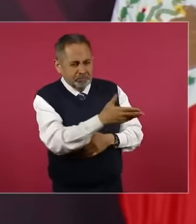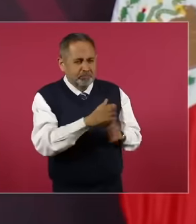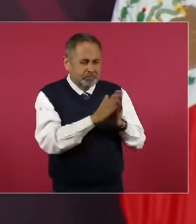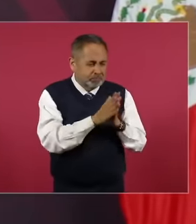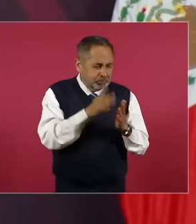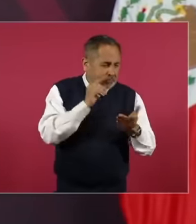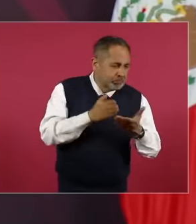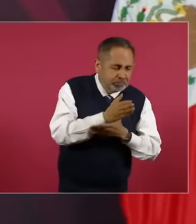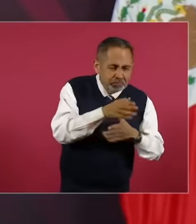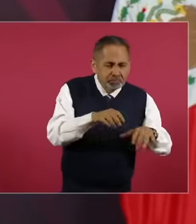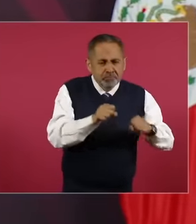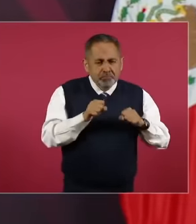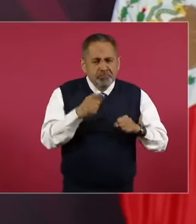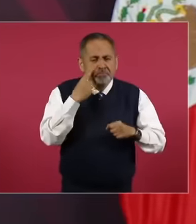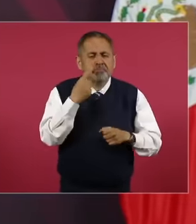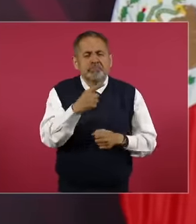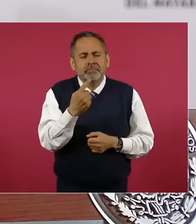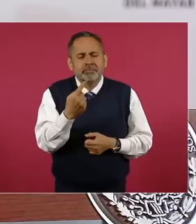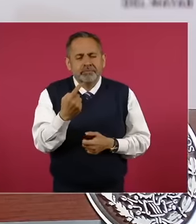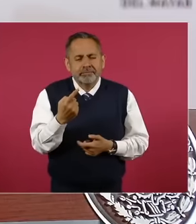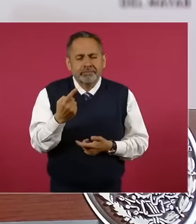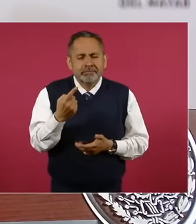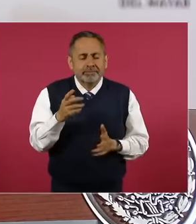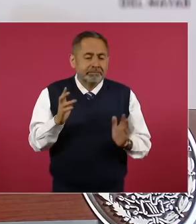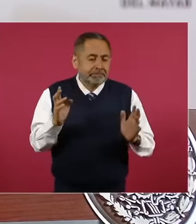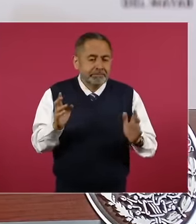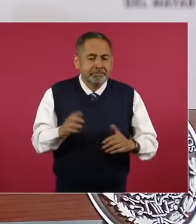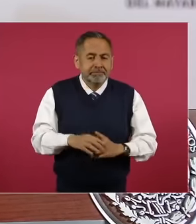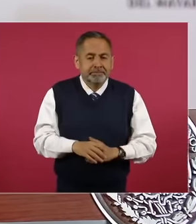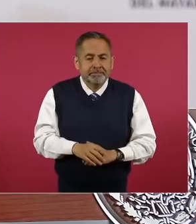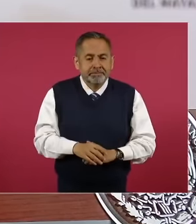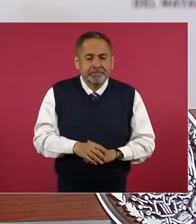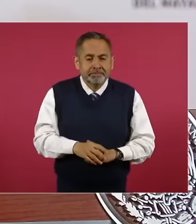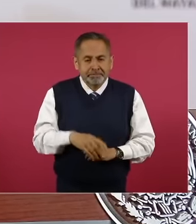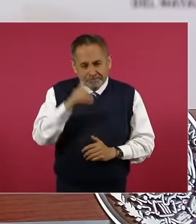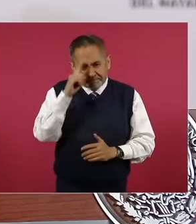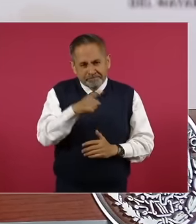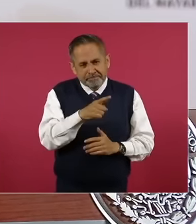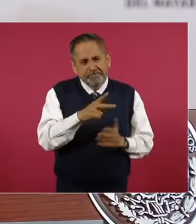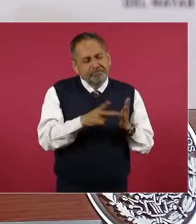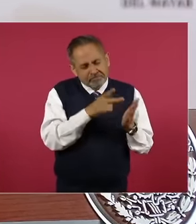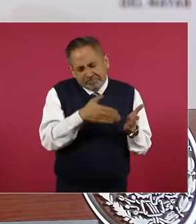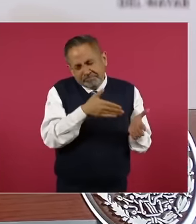insist not on the